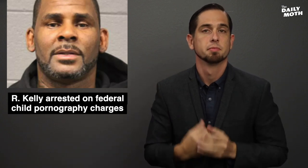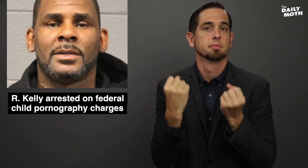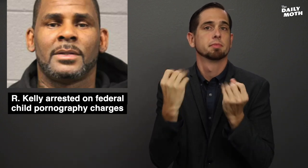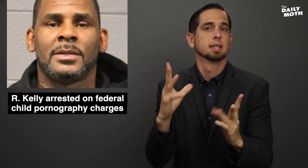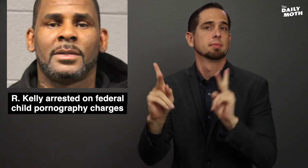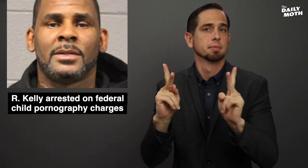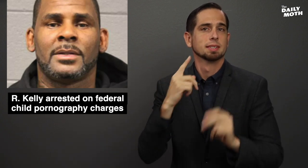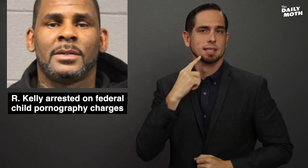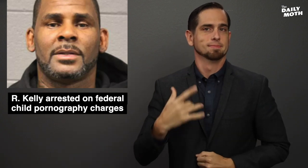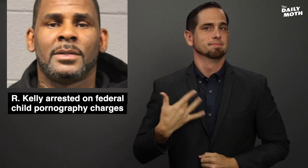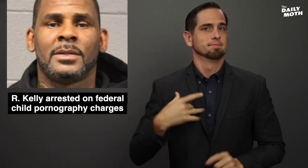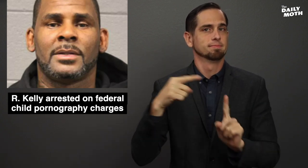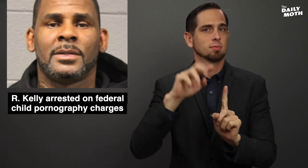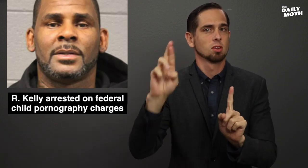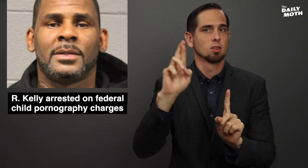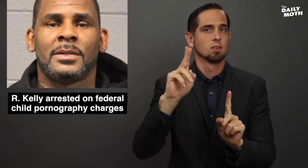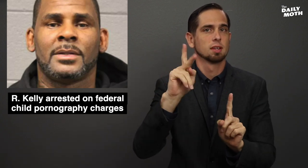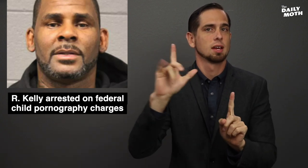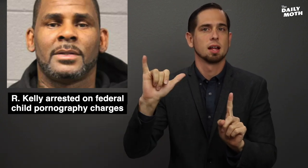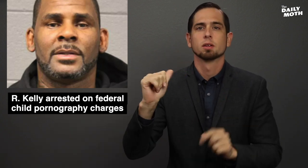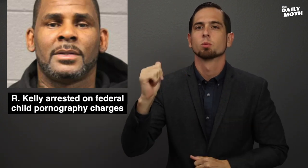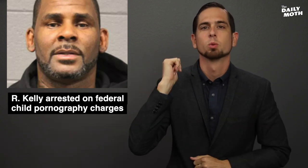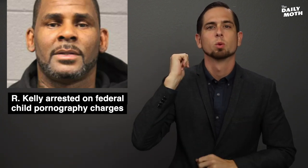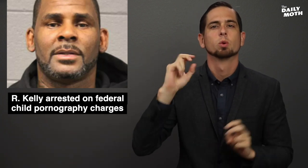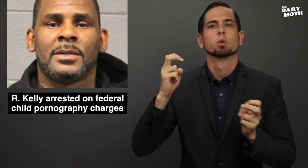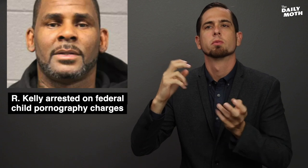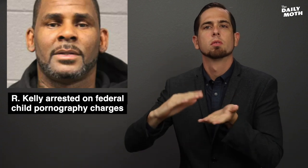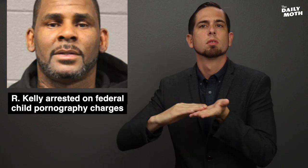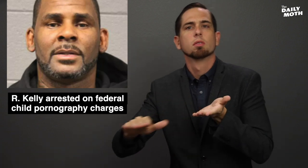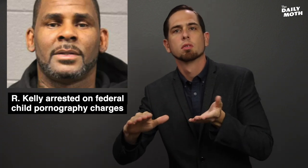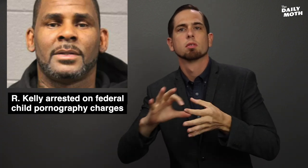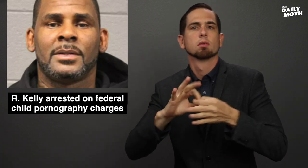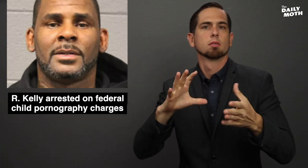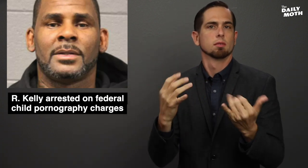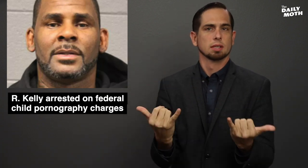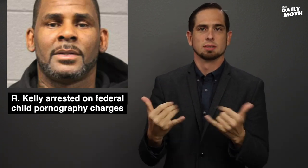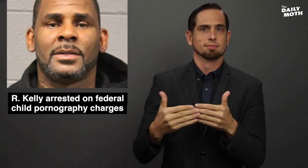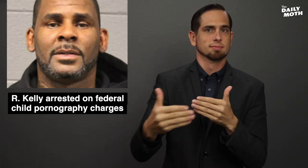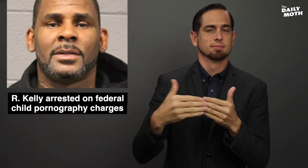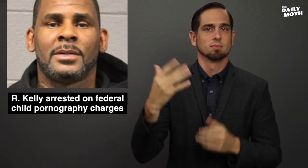Many say R. Kelly won't get off this time,